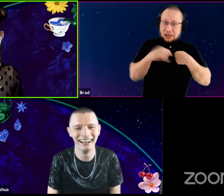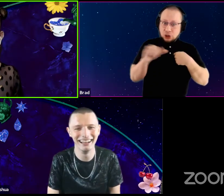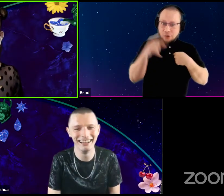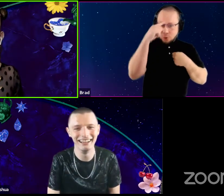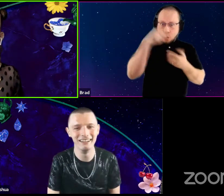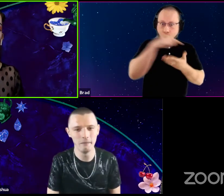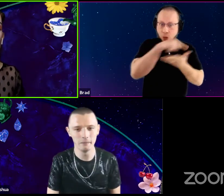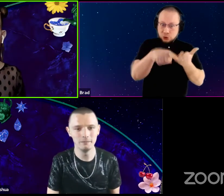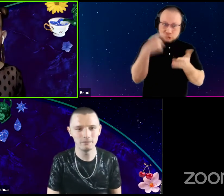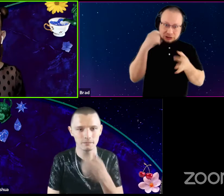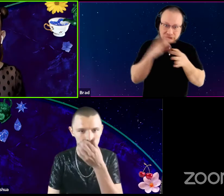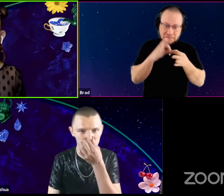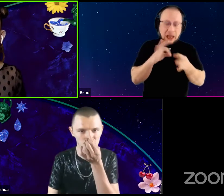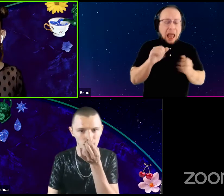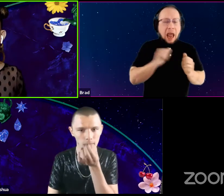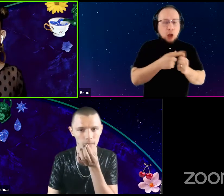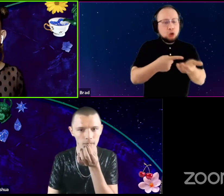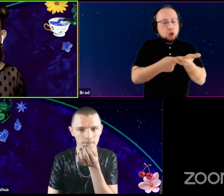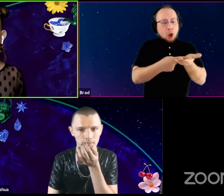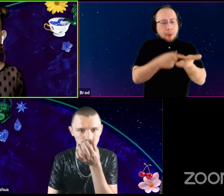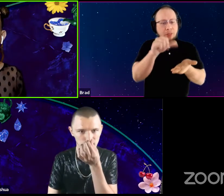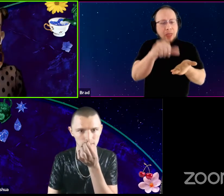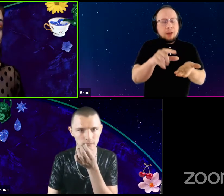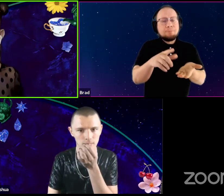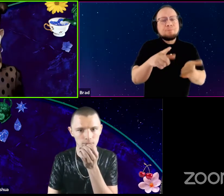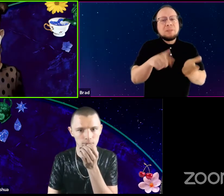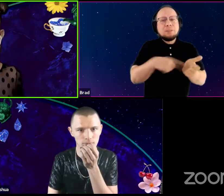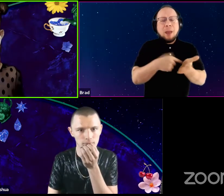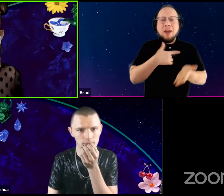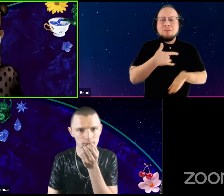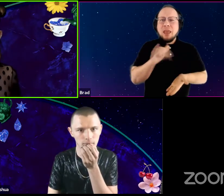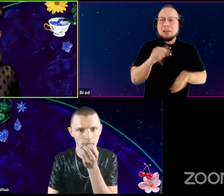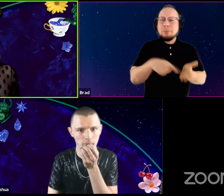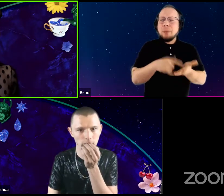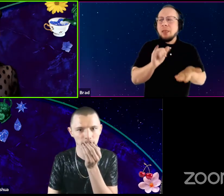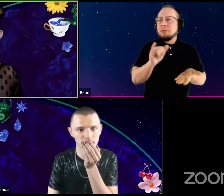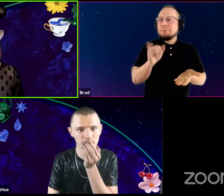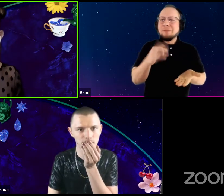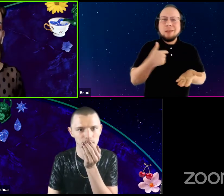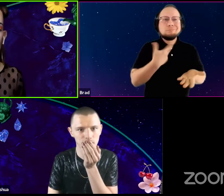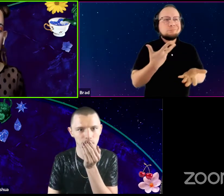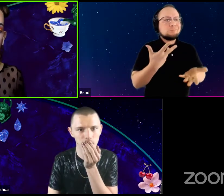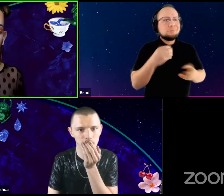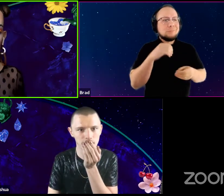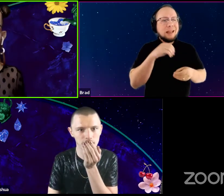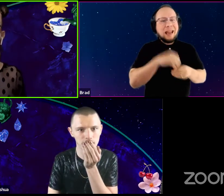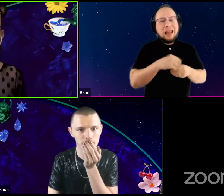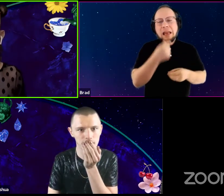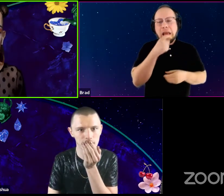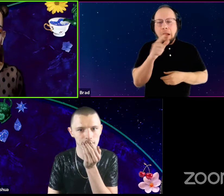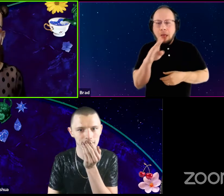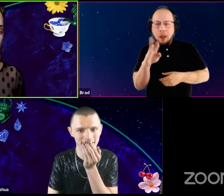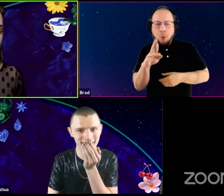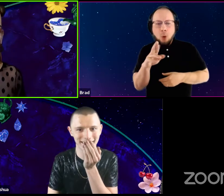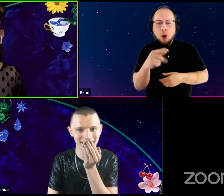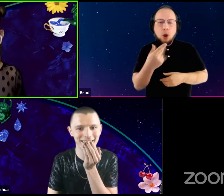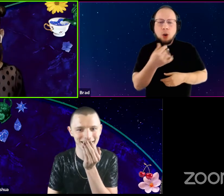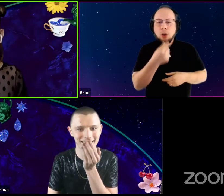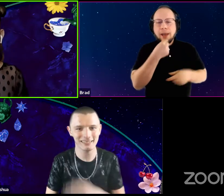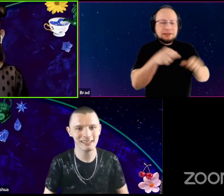And the way you speak about it, is sometimes I feel like sometimes when I am in the, the gay club or a space or whatever, it's kind of like